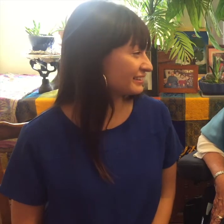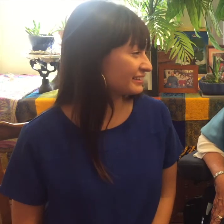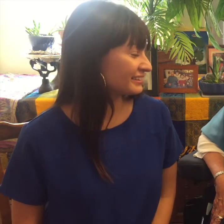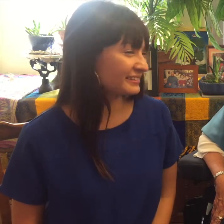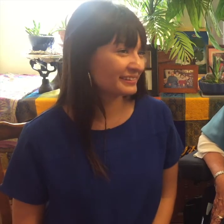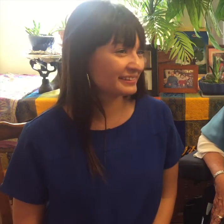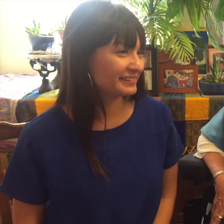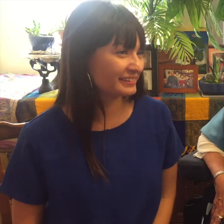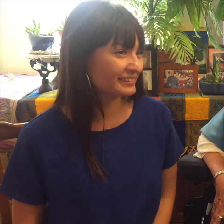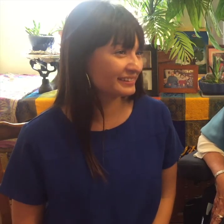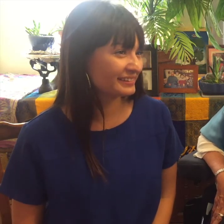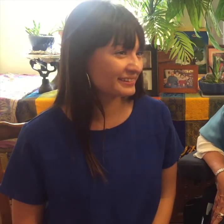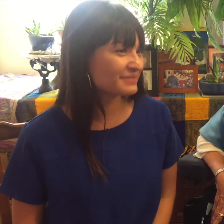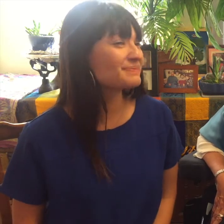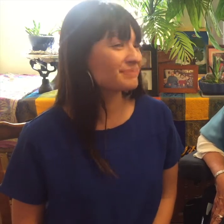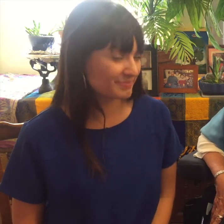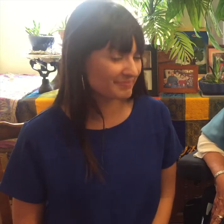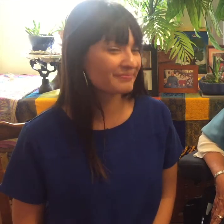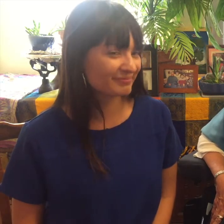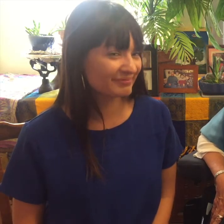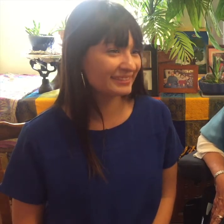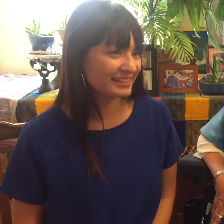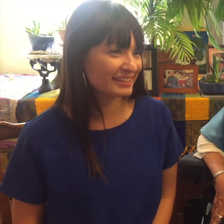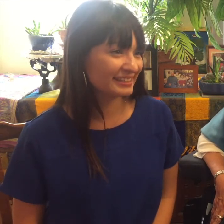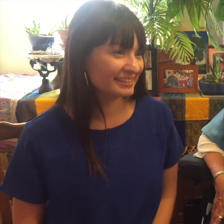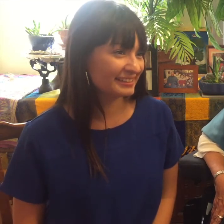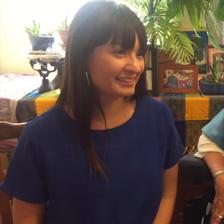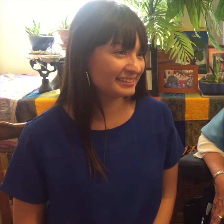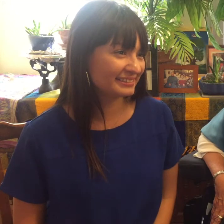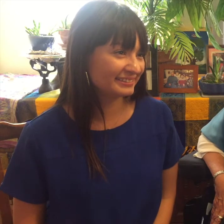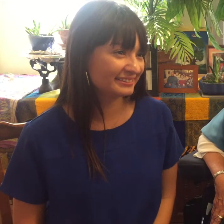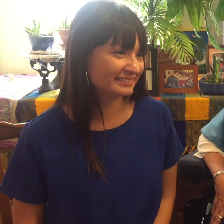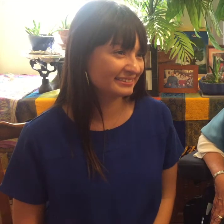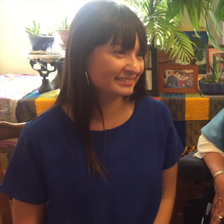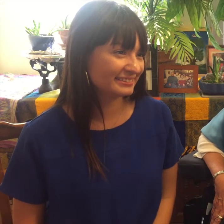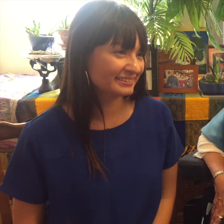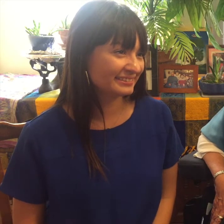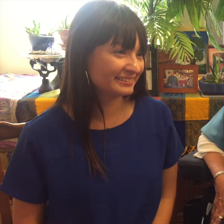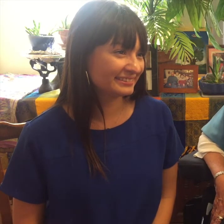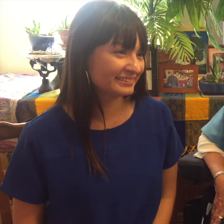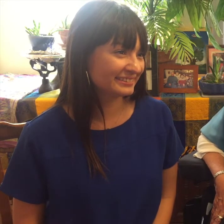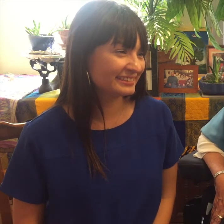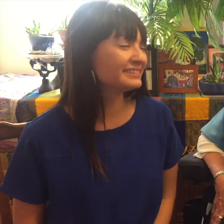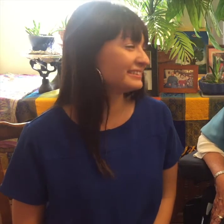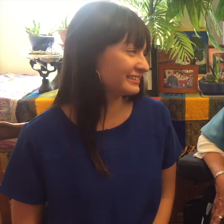for deaf people and disability and with the latina communities. Today she is a